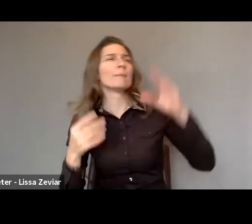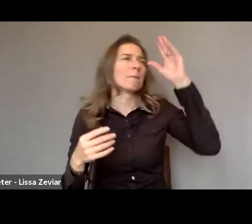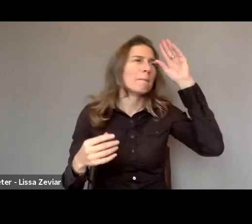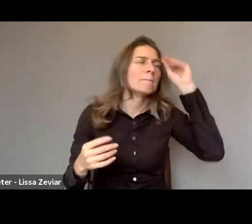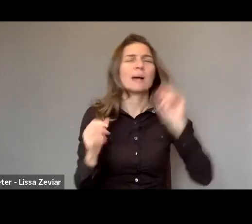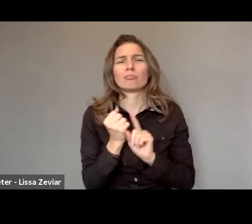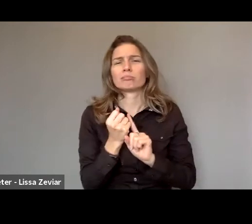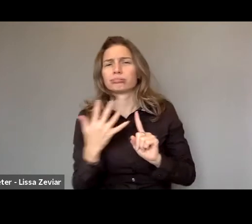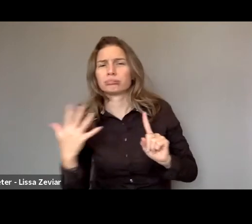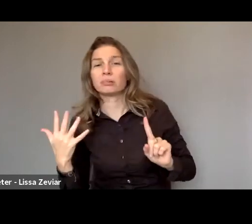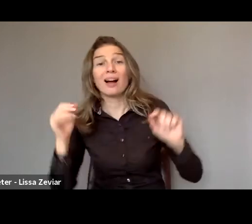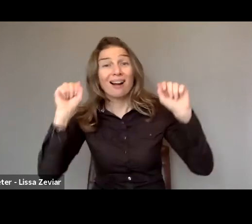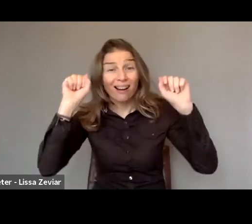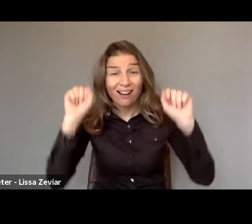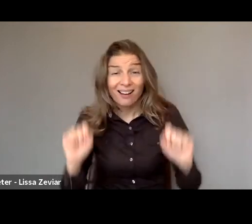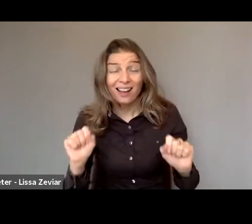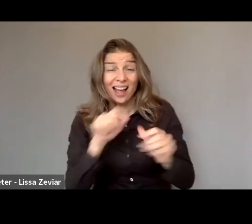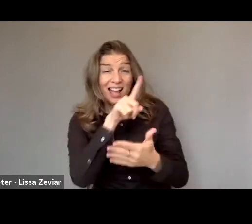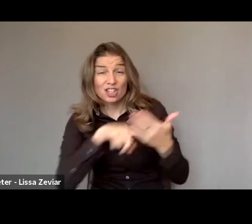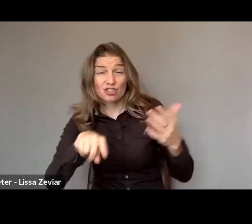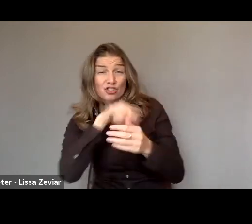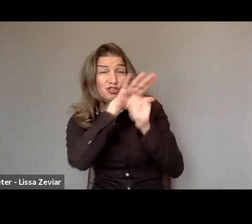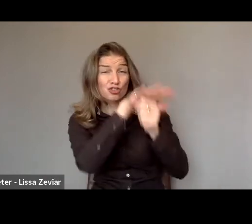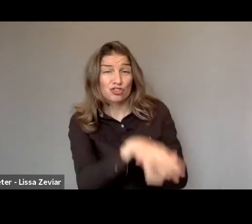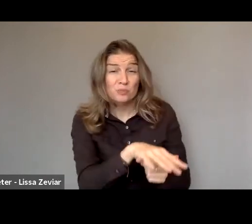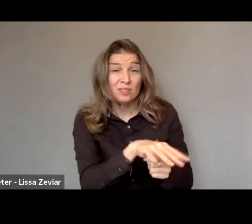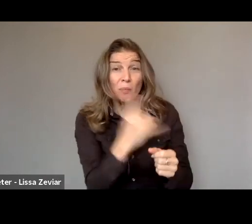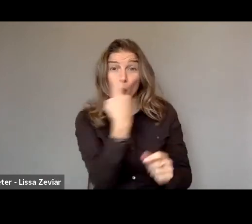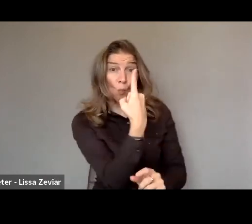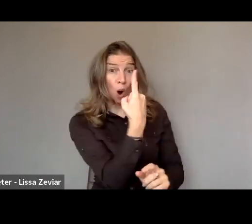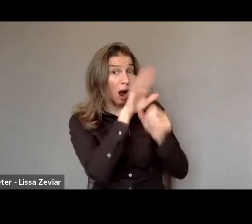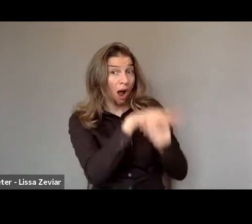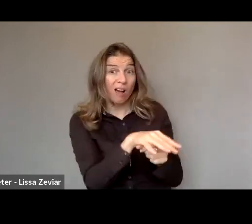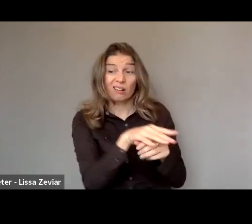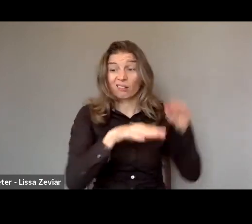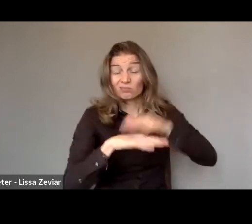multiple forms of discrimination or multiple forms of violence.